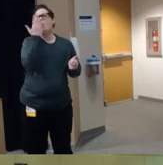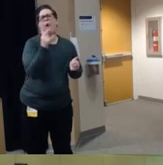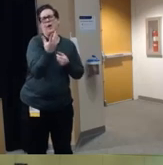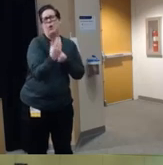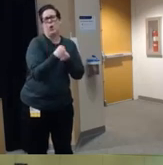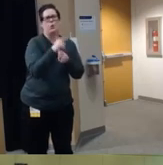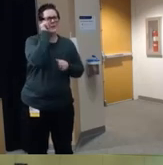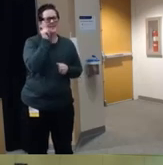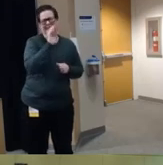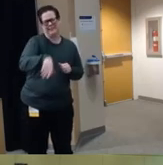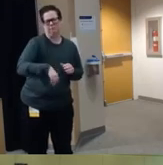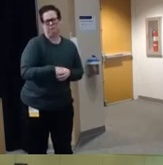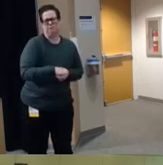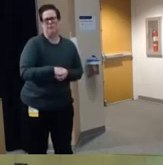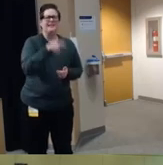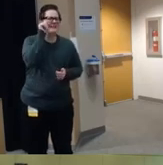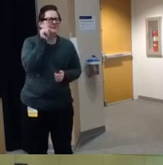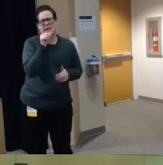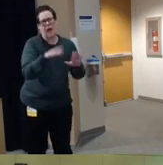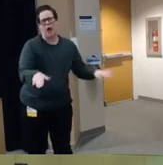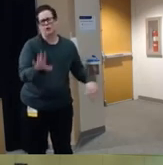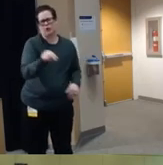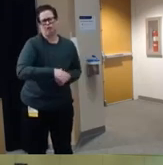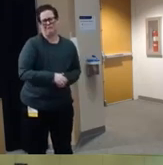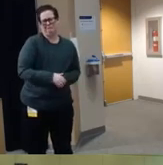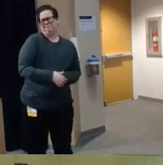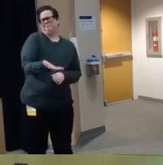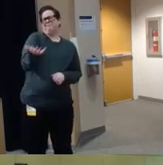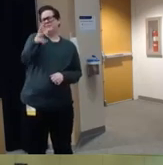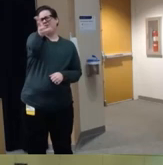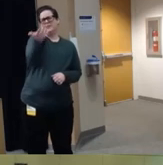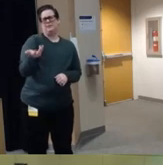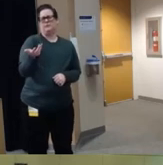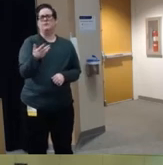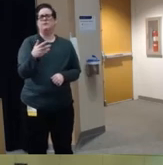teenagers as children you know teenagers you know should be categorized as adults and they shouldn't